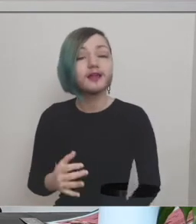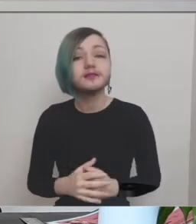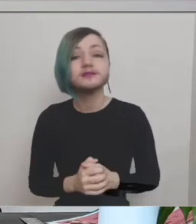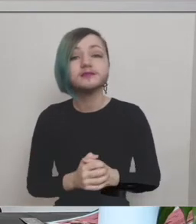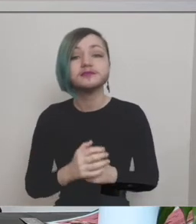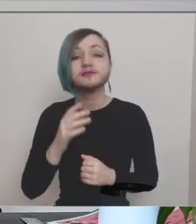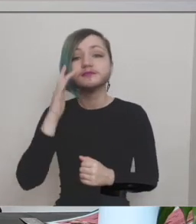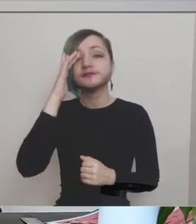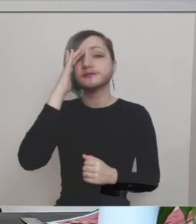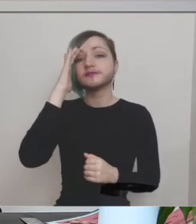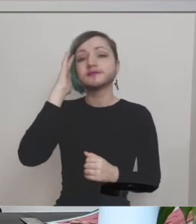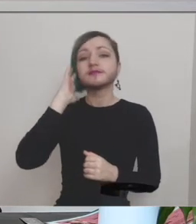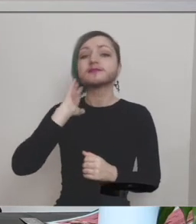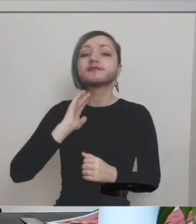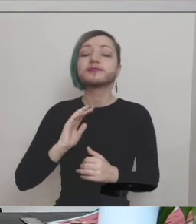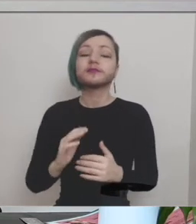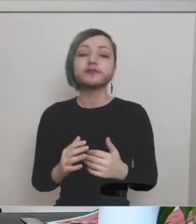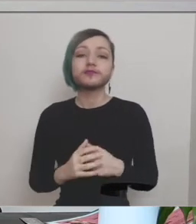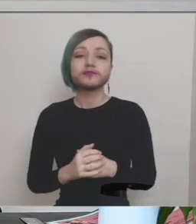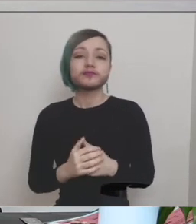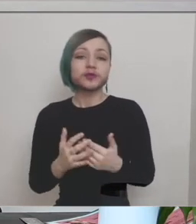so as we're looking as you're looking at